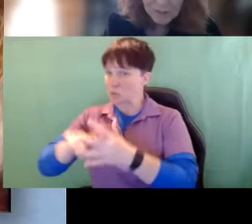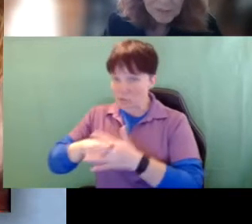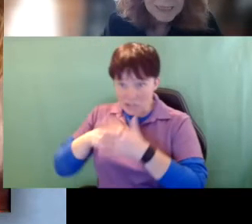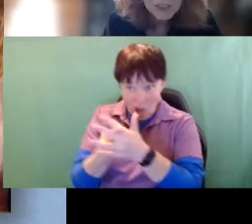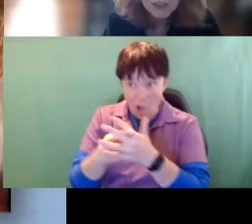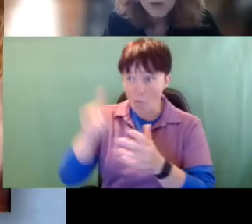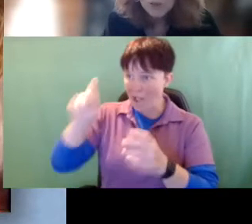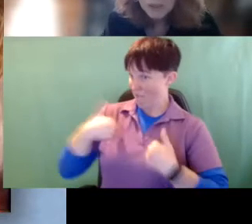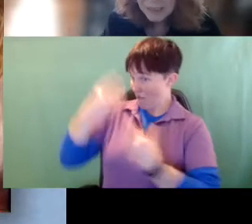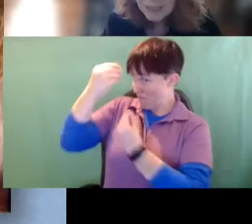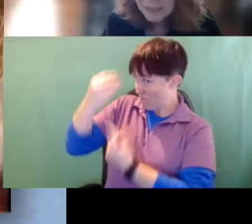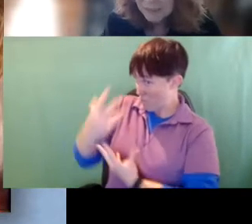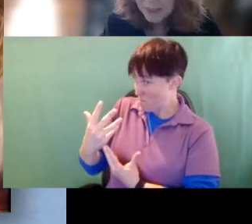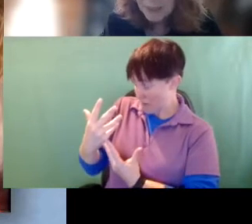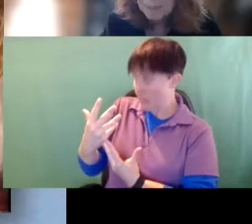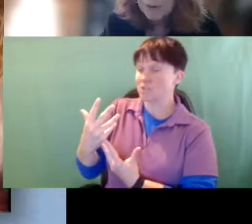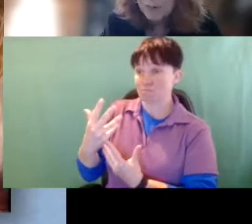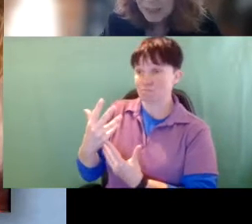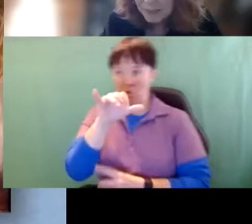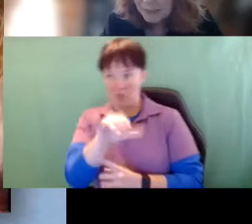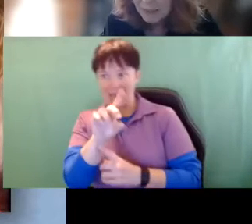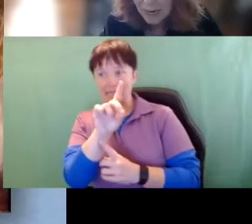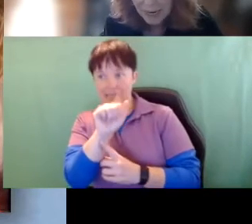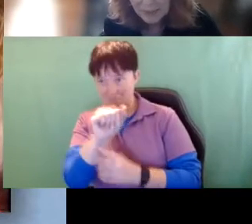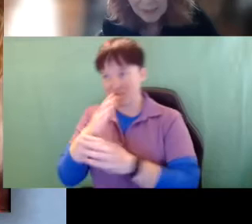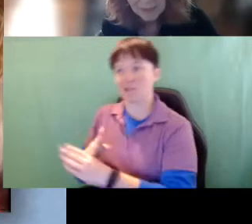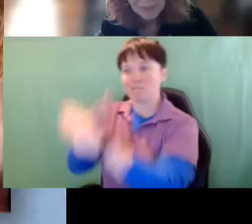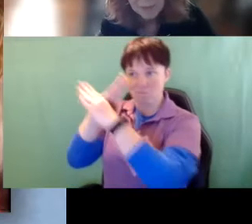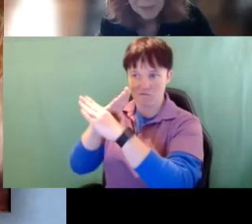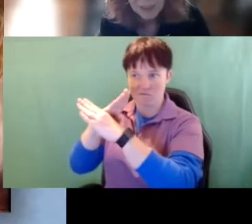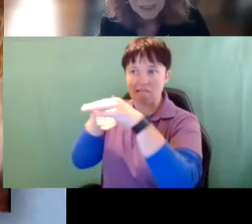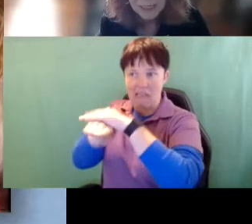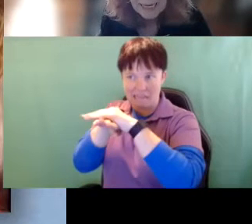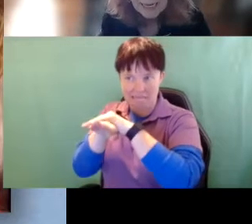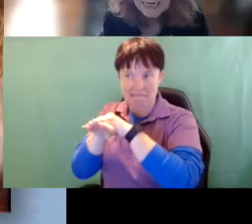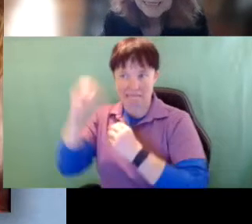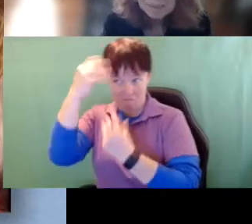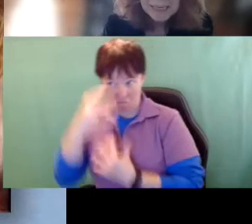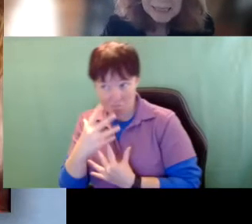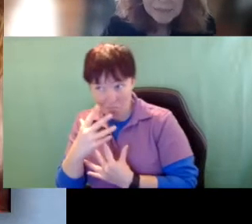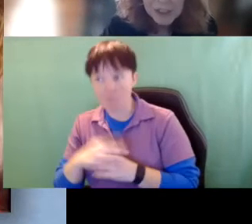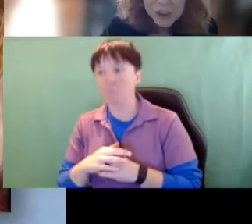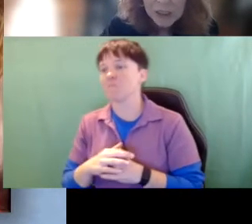information or this disability prevents access to information. And it's mainly visual and